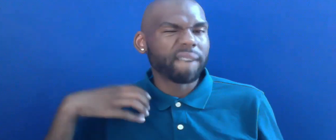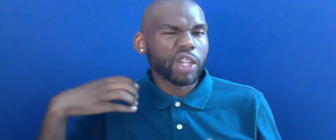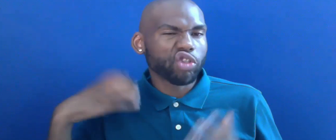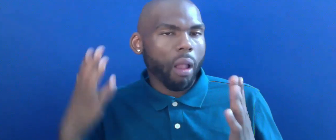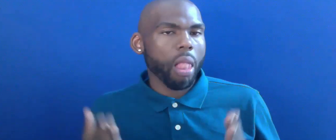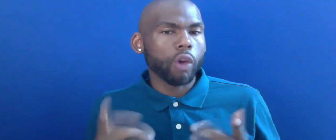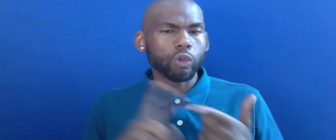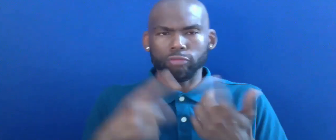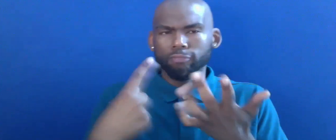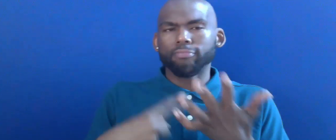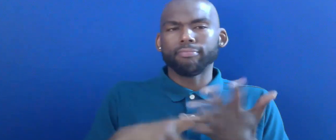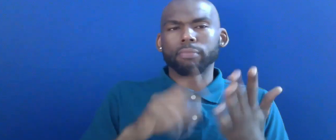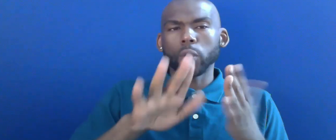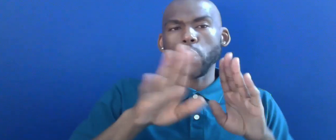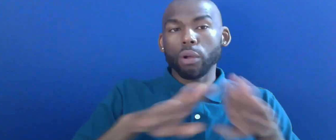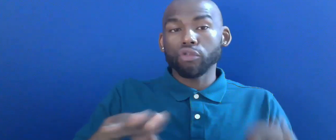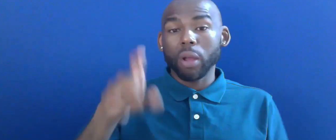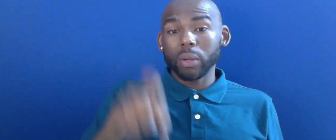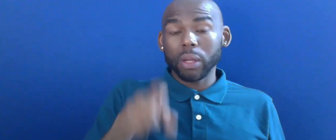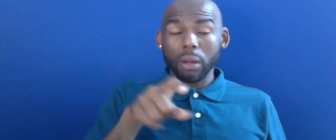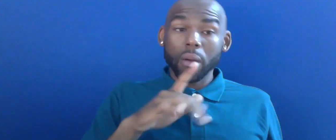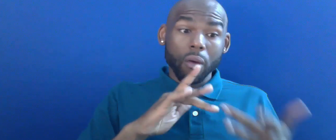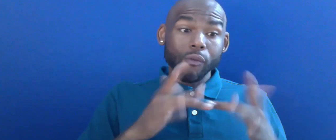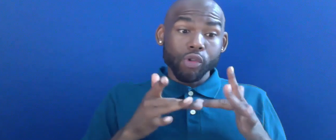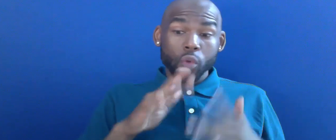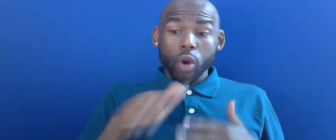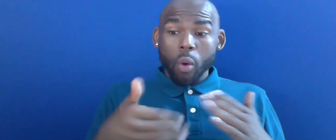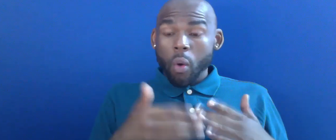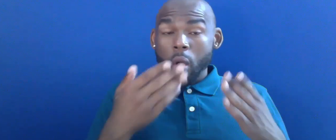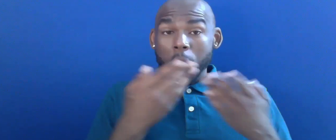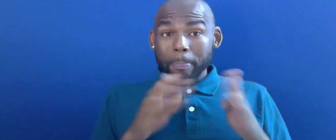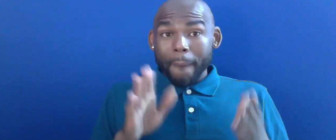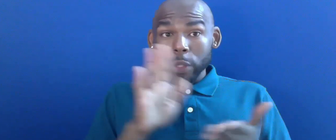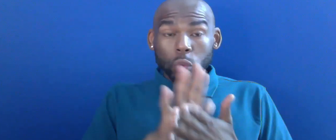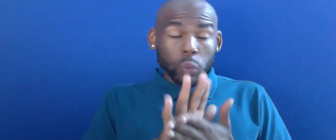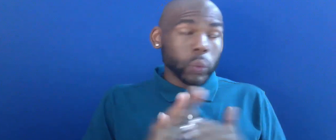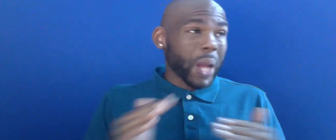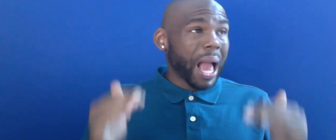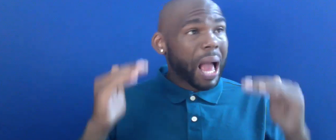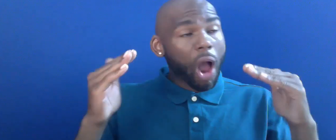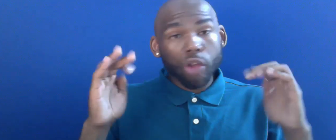YOU KNOW, VIRTUALLY ALL PUBLIC SCHOOLS, WHETHER IT IS INSTITUTION OF HIGHER EDUCATION, K-12 SCHOOLS EARLY